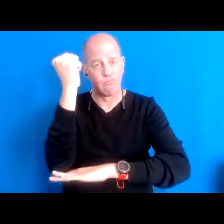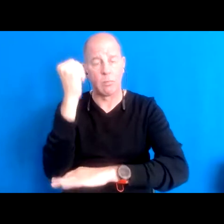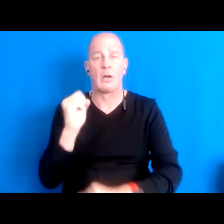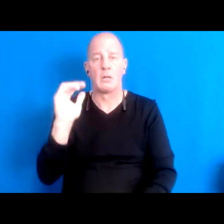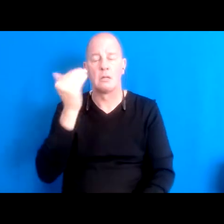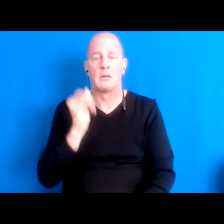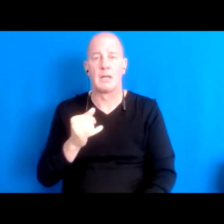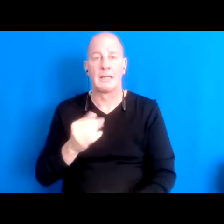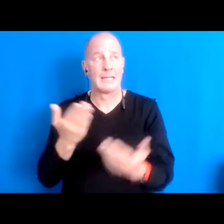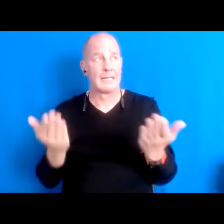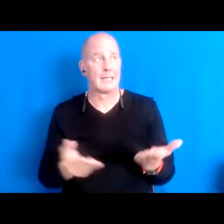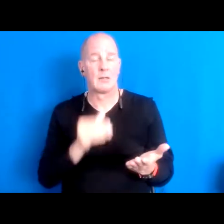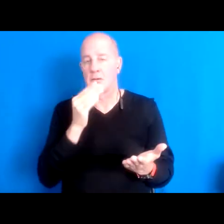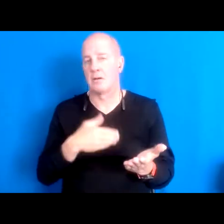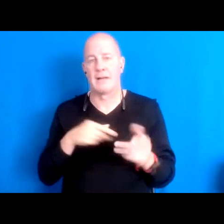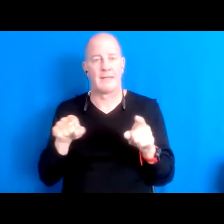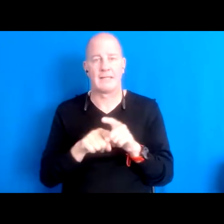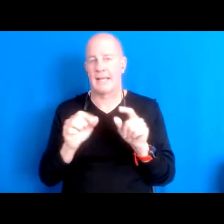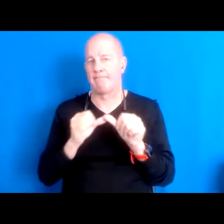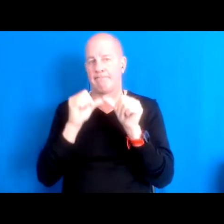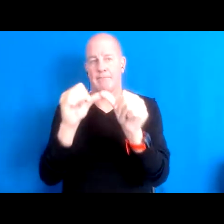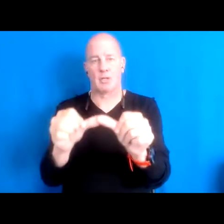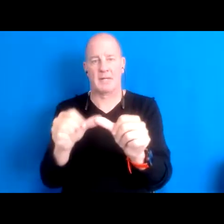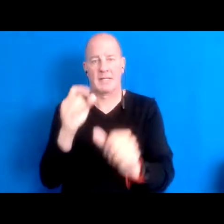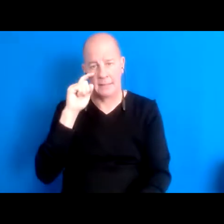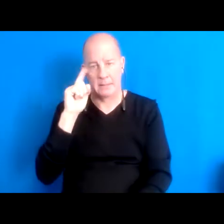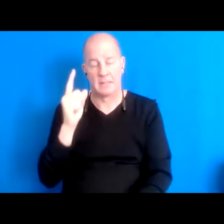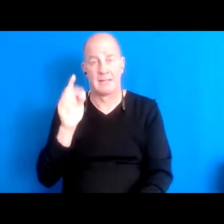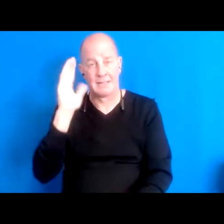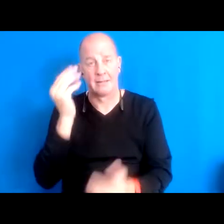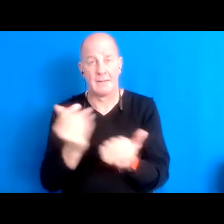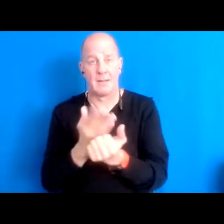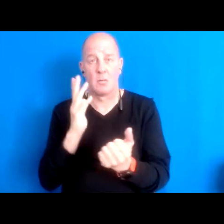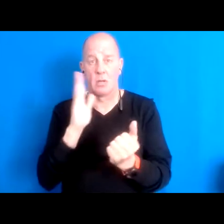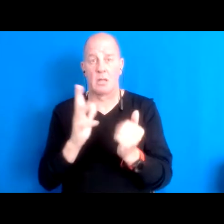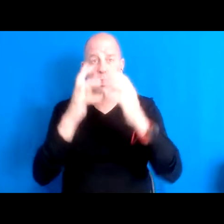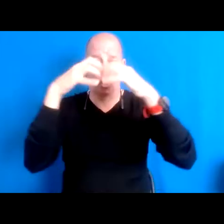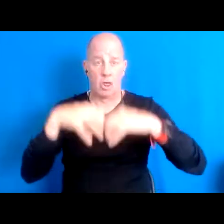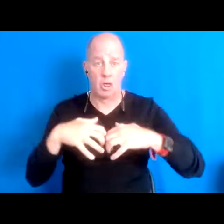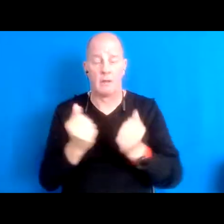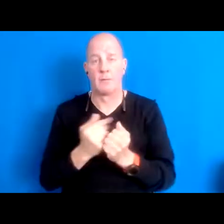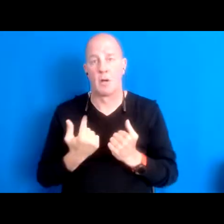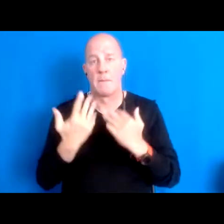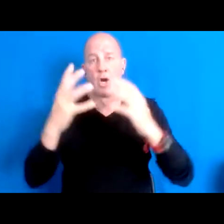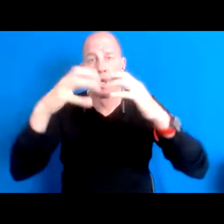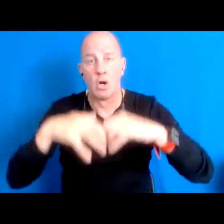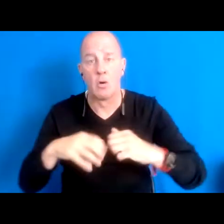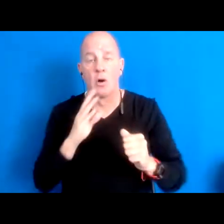15:49:19 around here, a lack of because they think everything's going to fall down or they think it's going to like get burned out are they going to resell it later on what's going